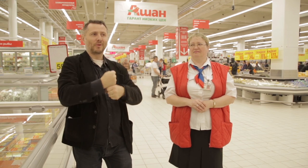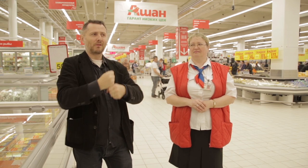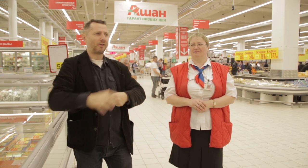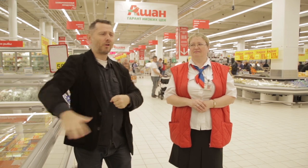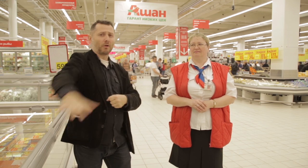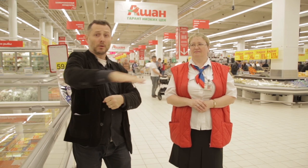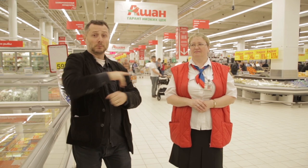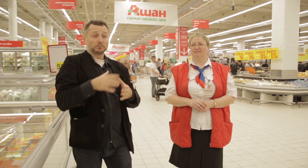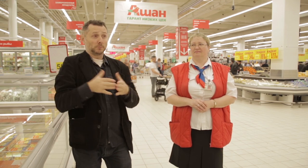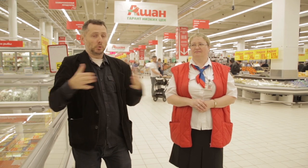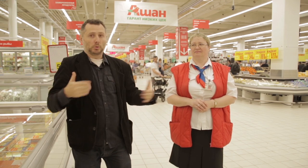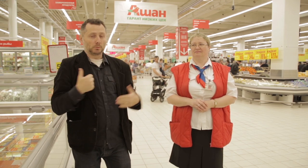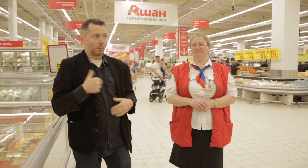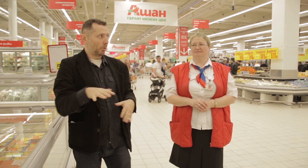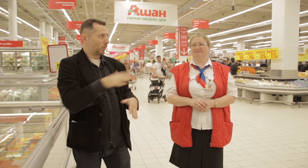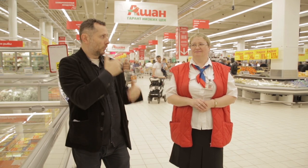stocking, pushing carts, forklift operations, and so on.